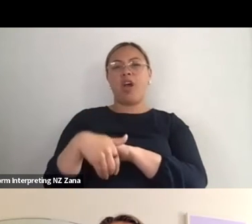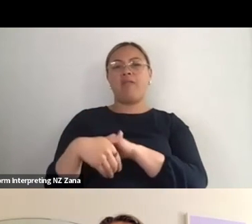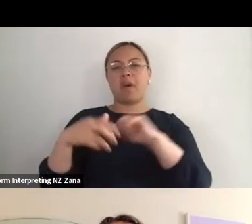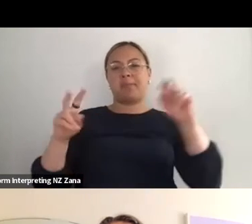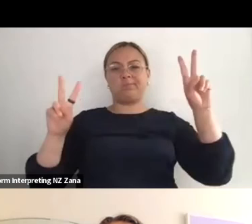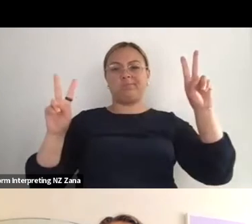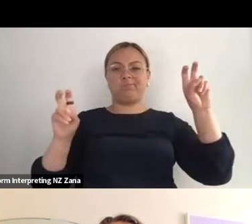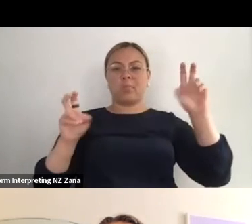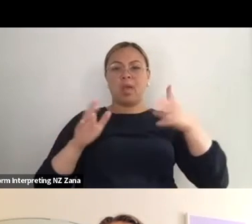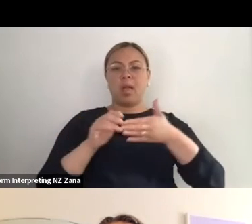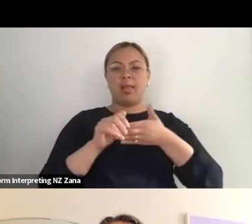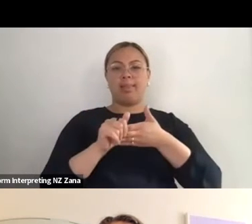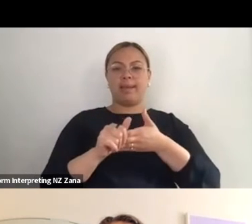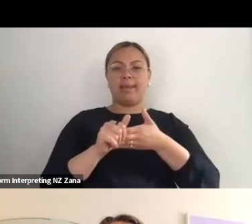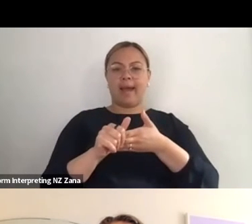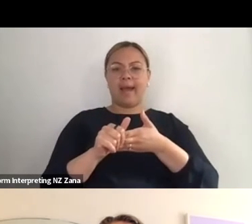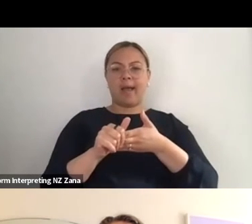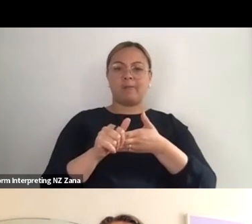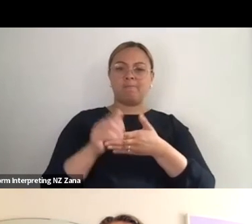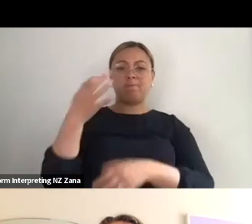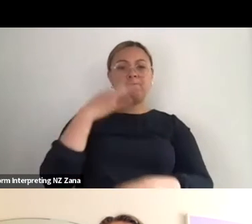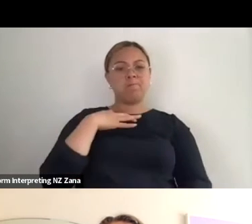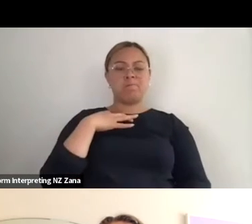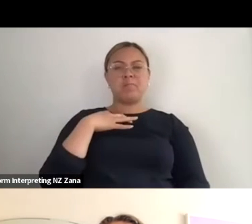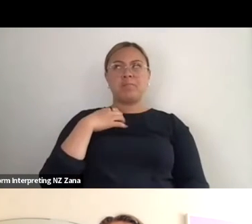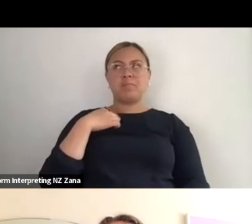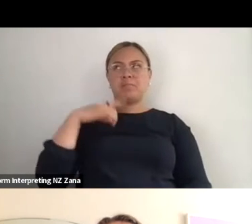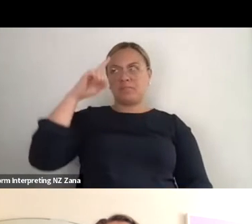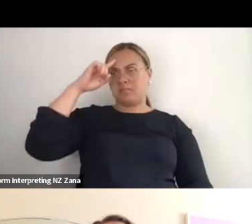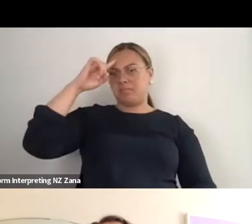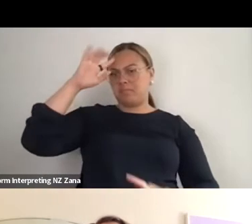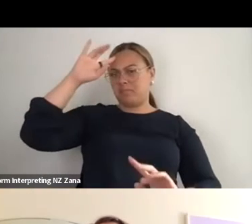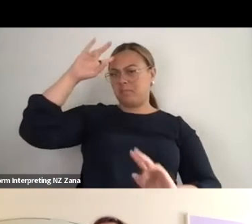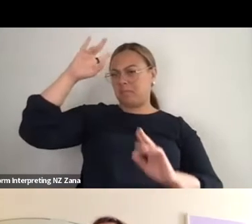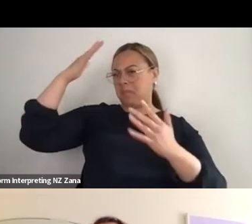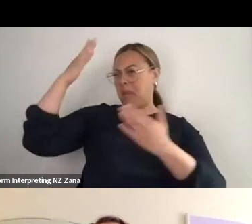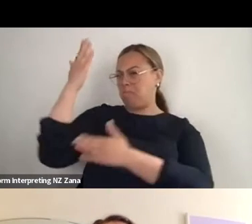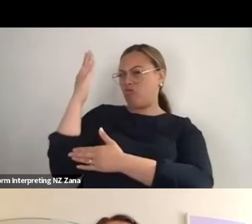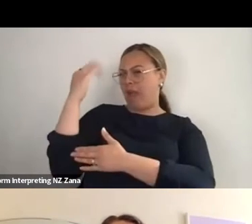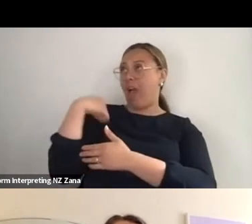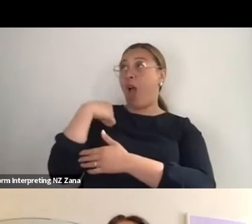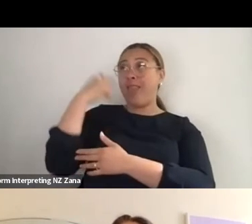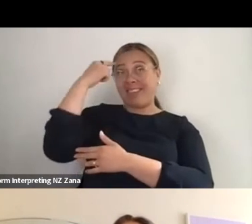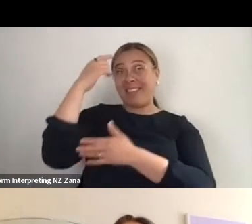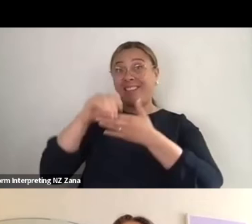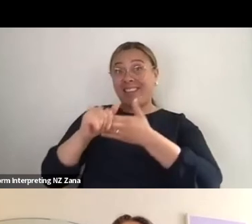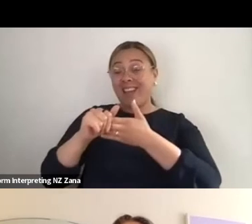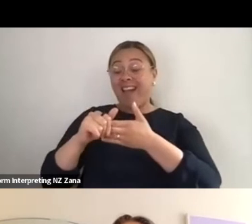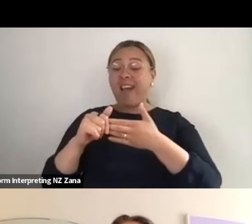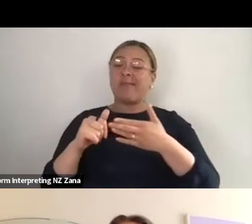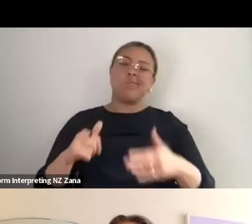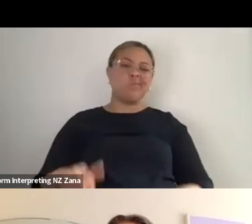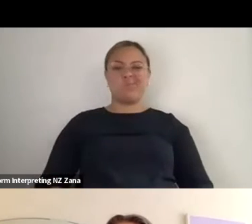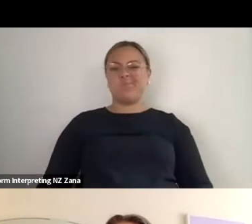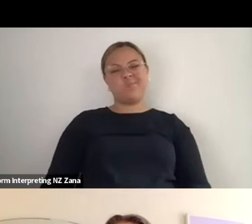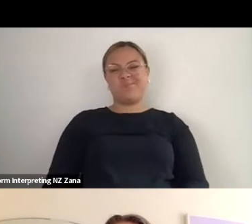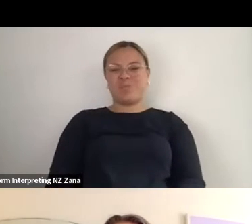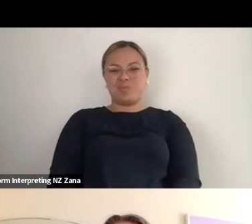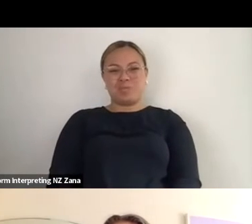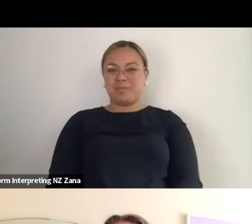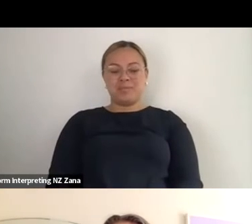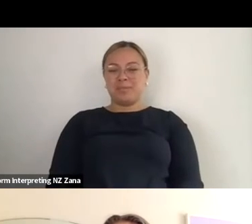I don't know that- I don't think of myself in that way. But I recognize that it's sometimes just